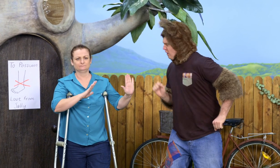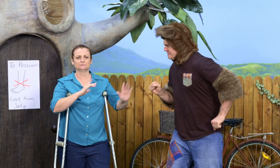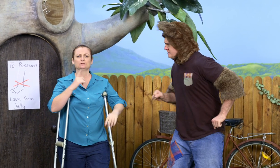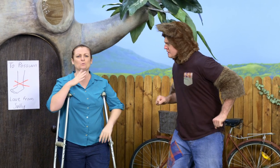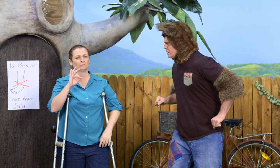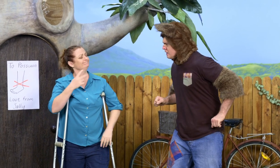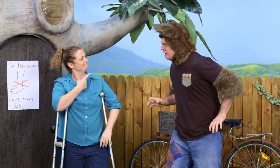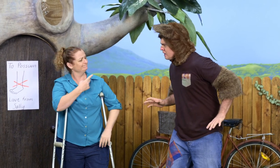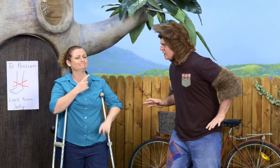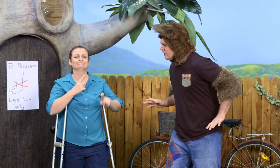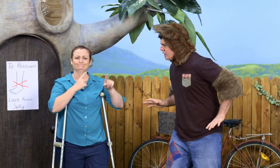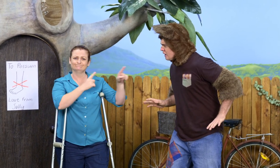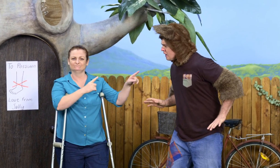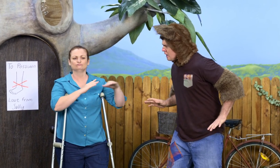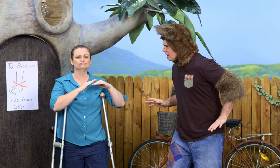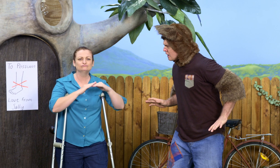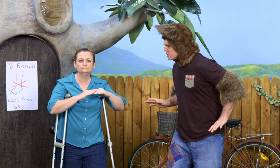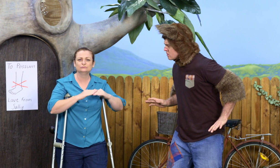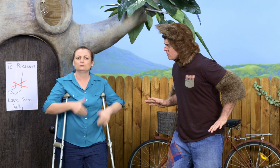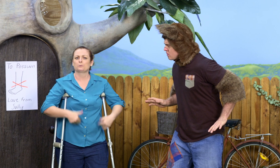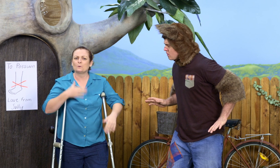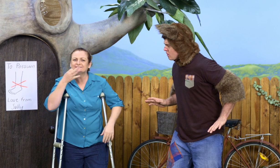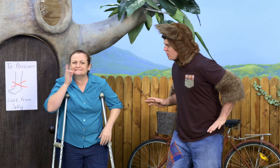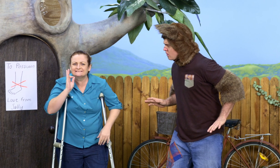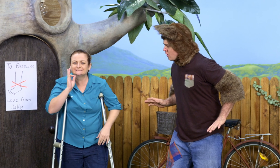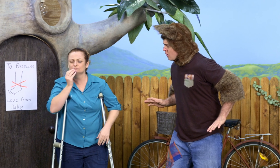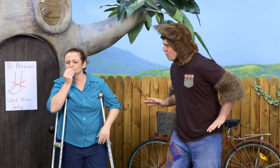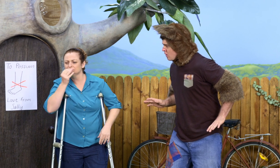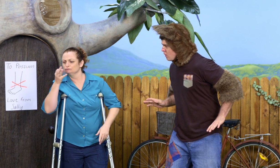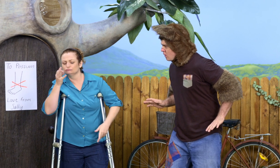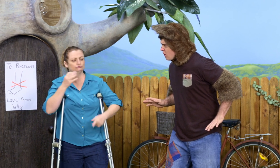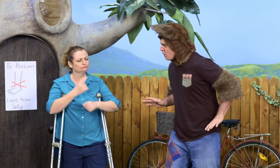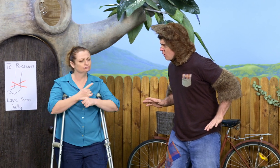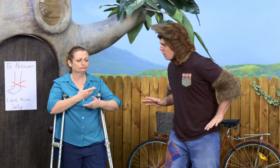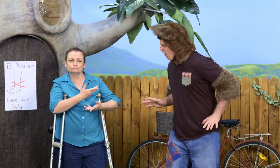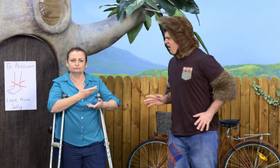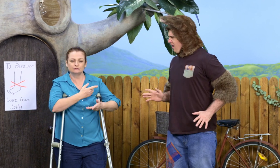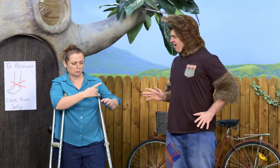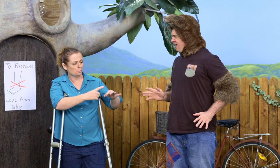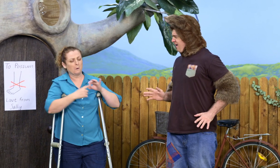I can't answer them all now. Why don't we go inside and have some morning tea and we can have a discussion?